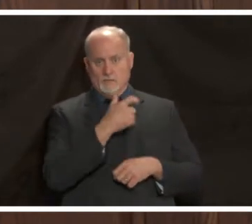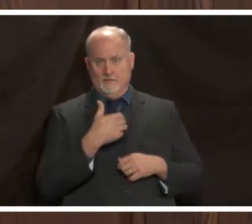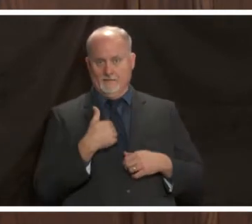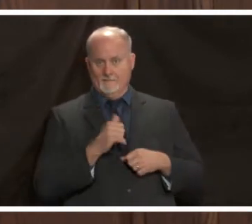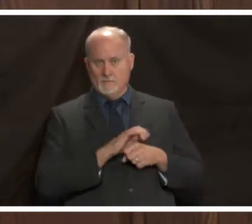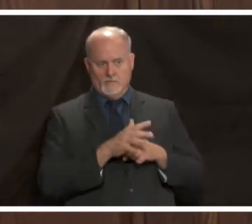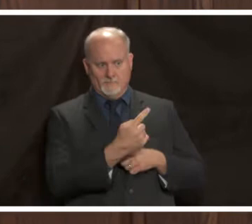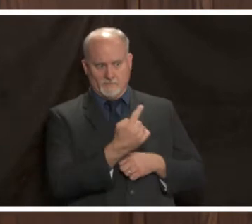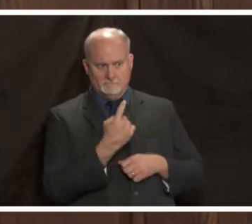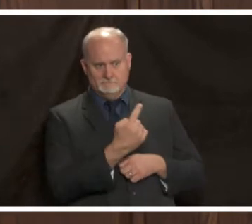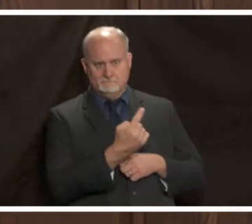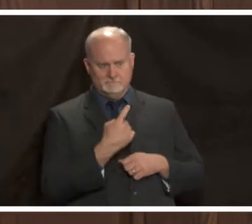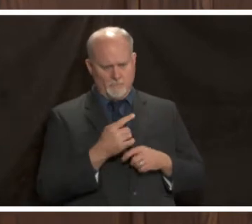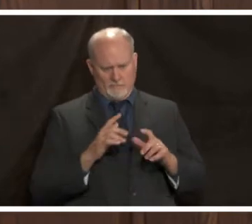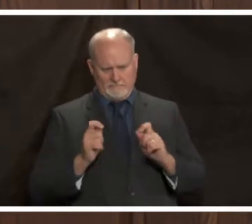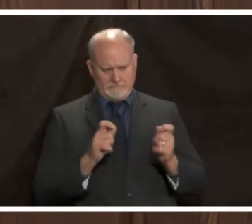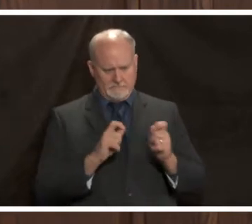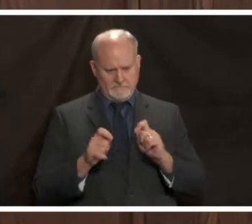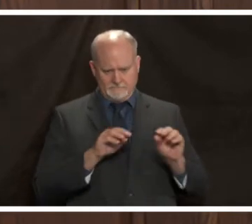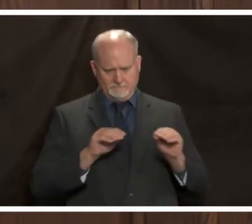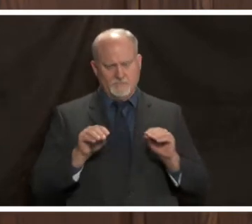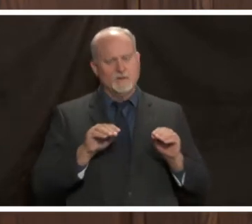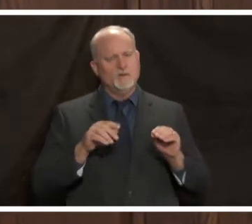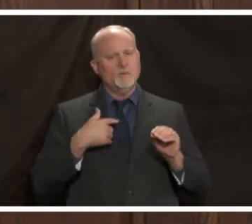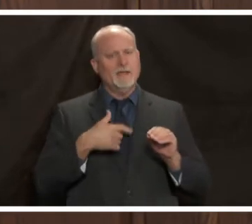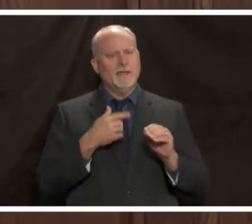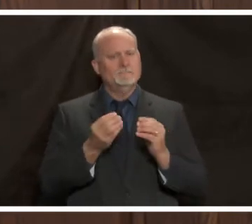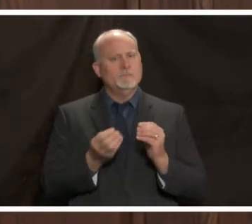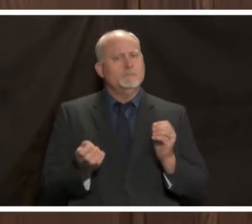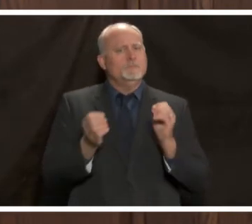these spaces around we've been able to expand our capacity and that's really helped us a lot